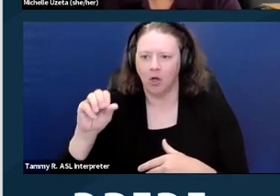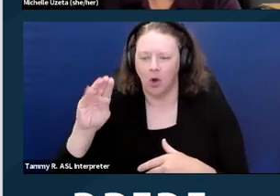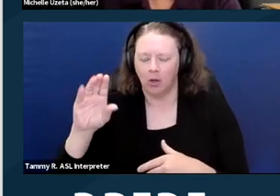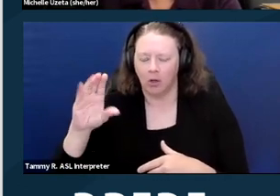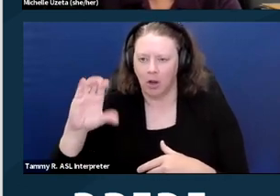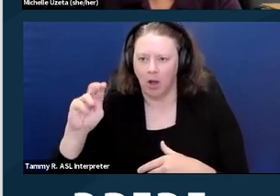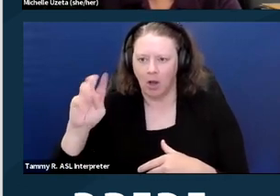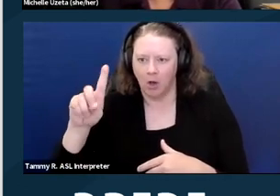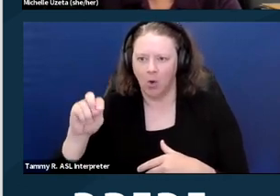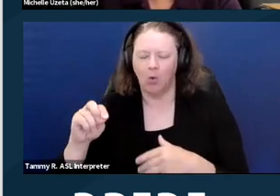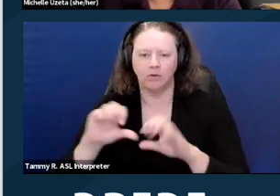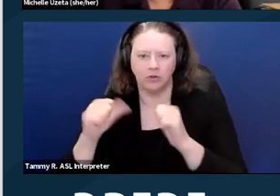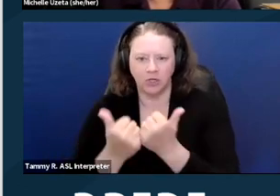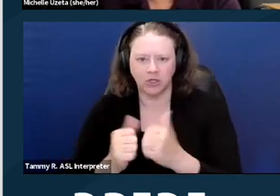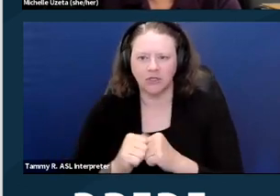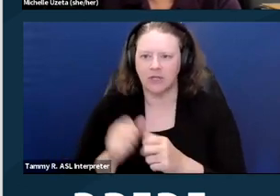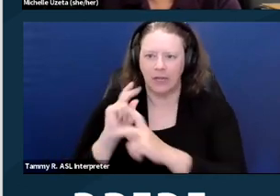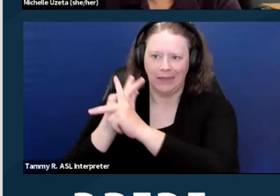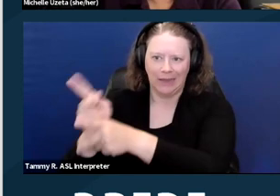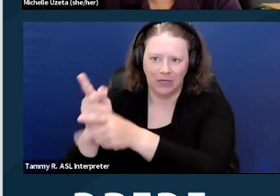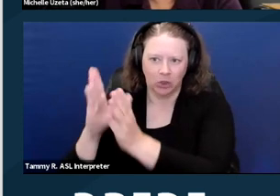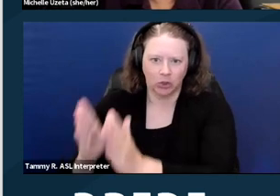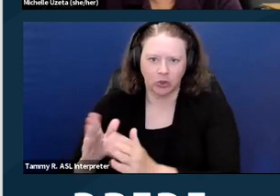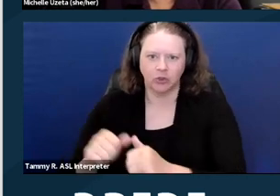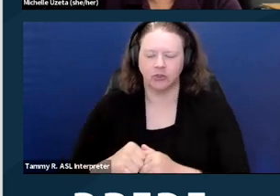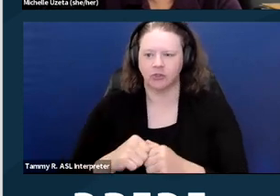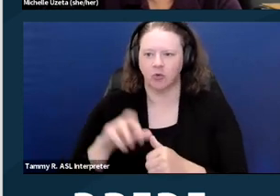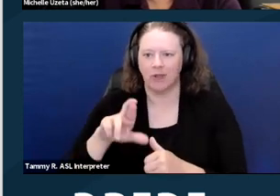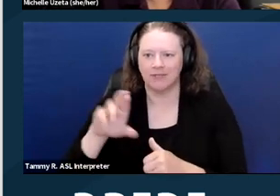lenders, real estate agents, brokers,